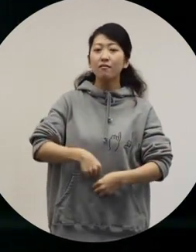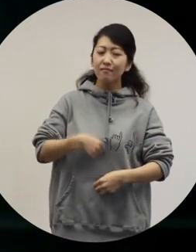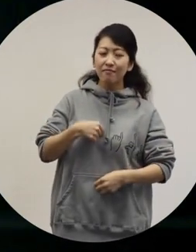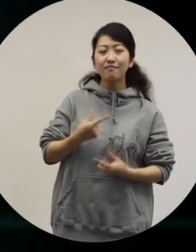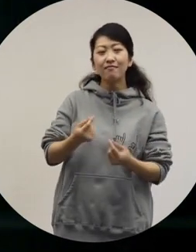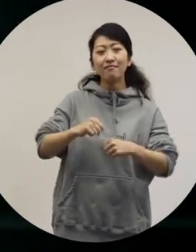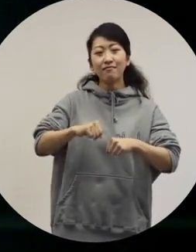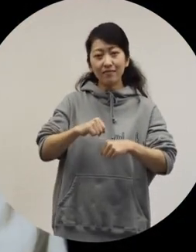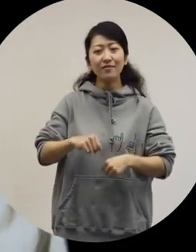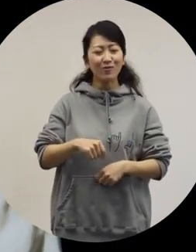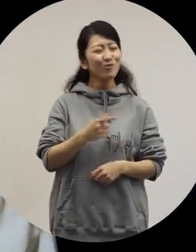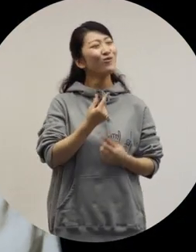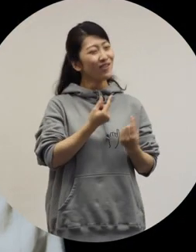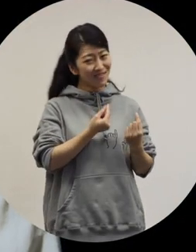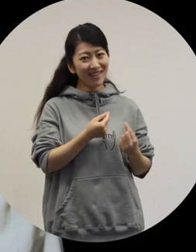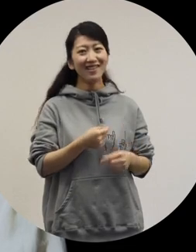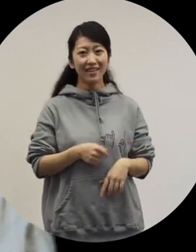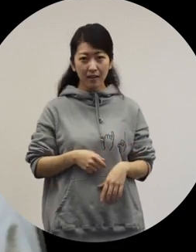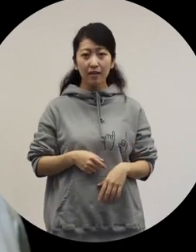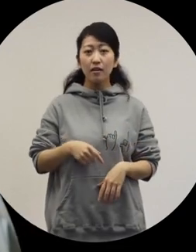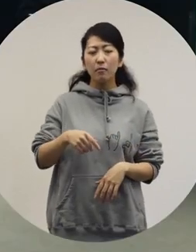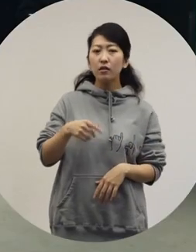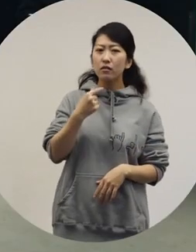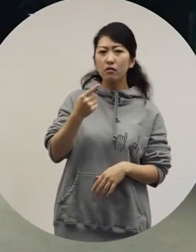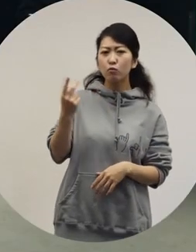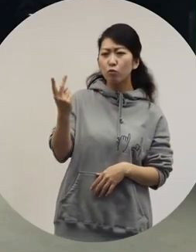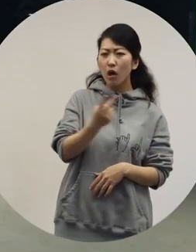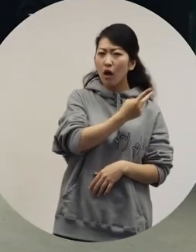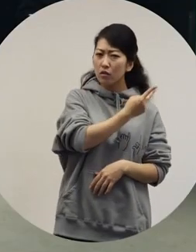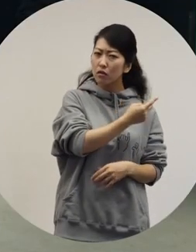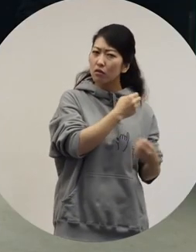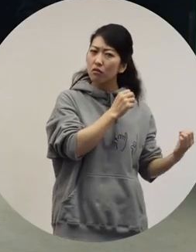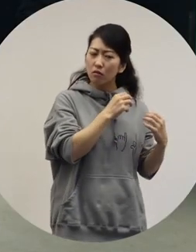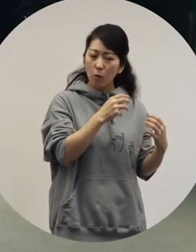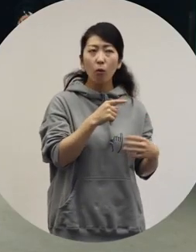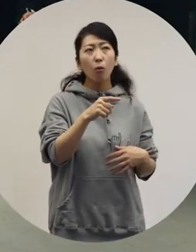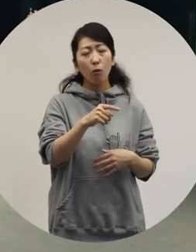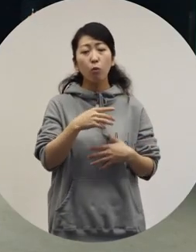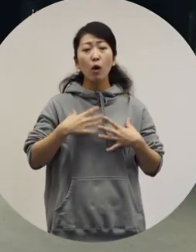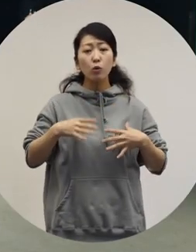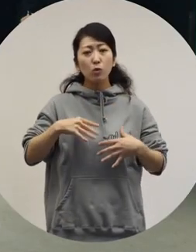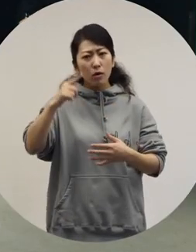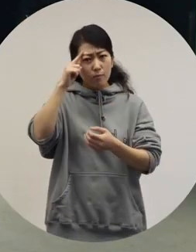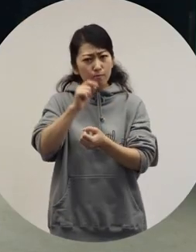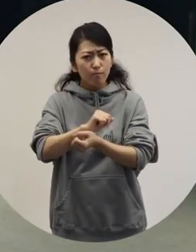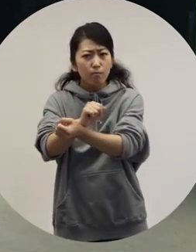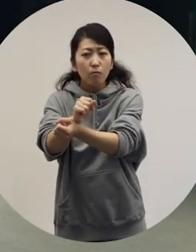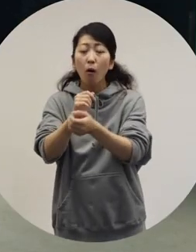[Ryuchell] You're right. [Shin] As I listened to the two of you, you have no particular commitment to fashion at the beginning,